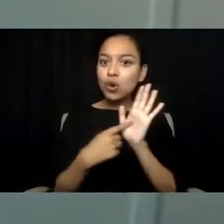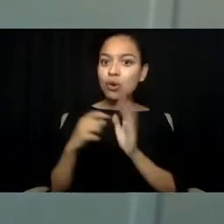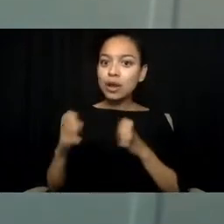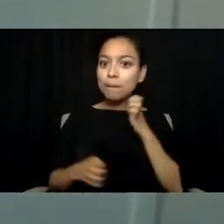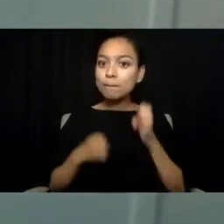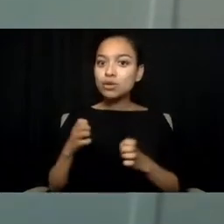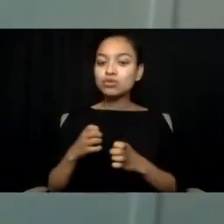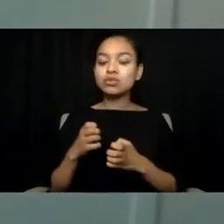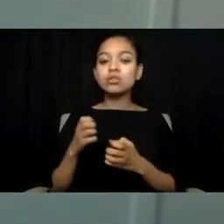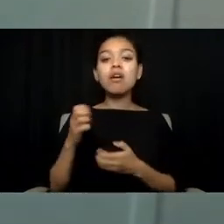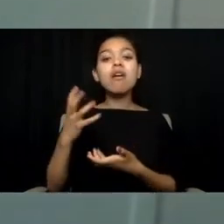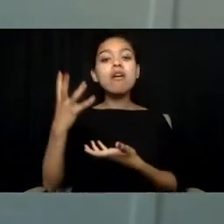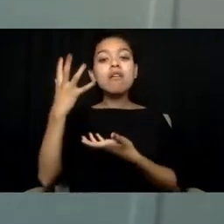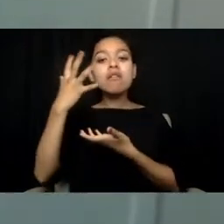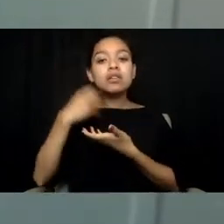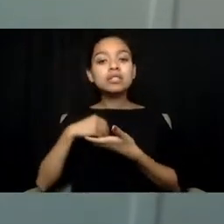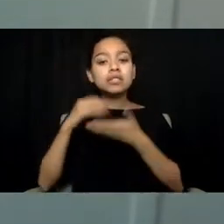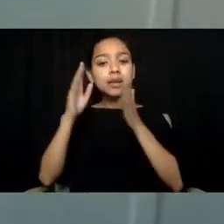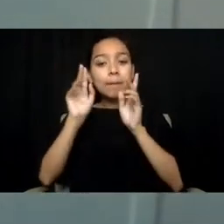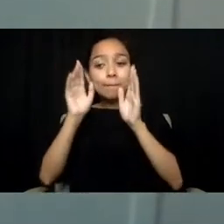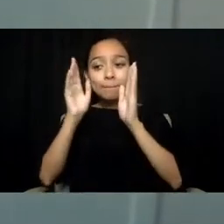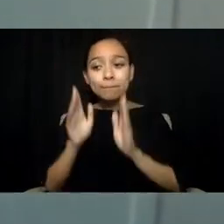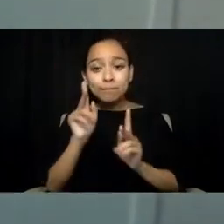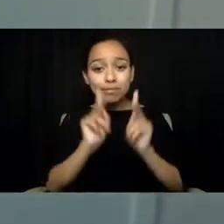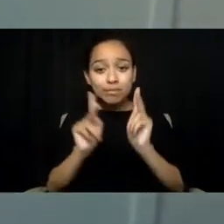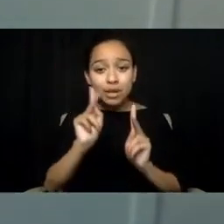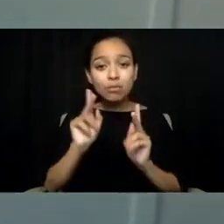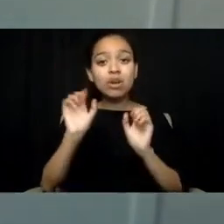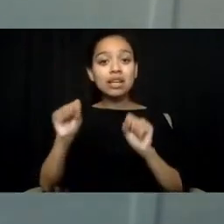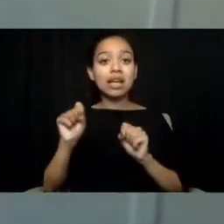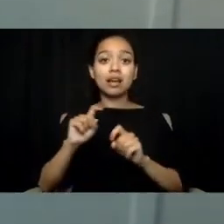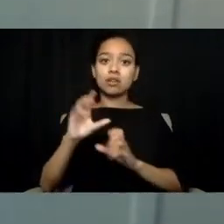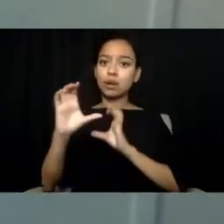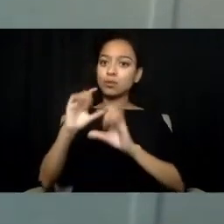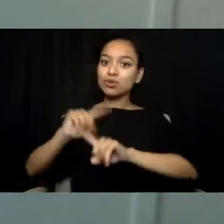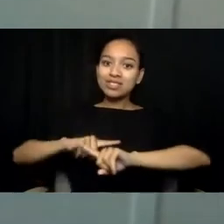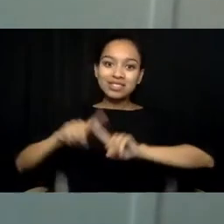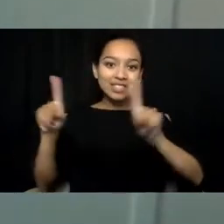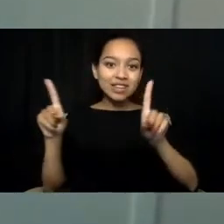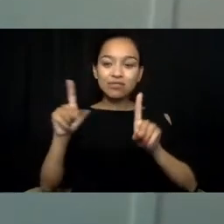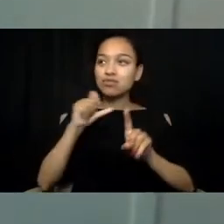than verbally speaking, and any of these differences in communication